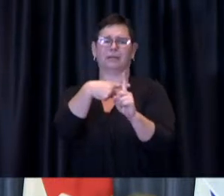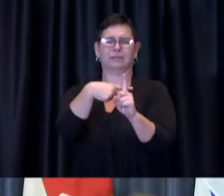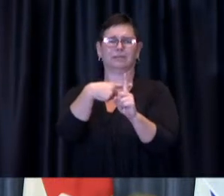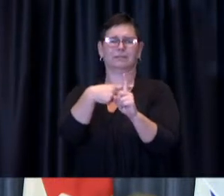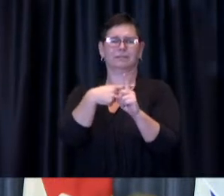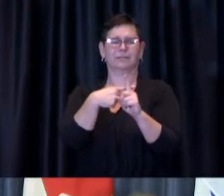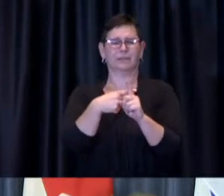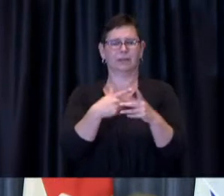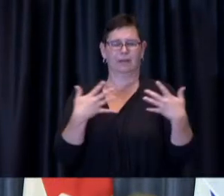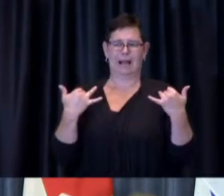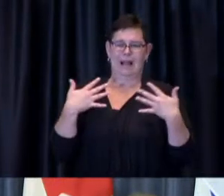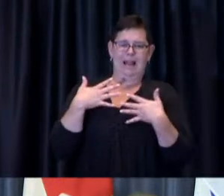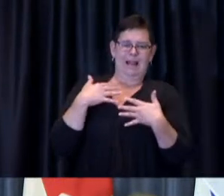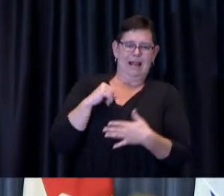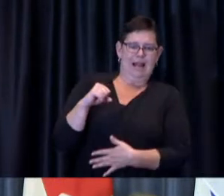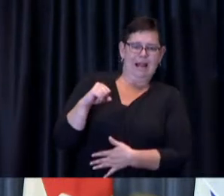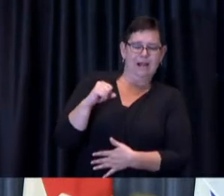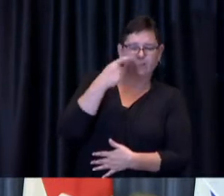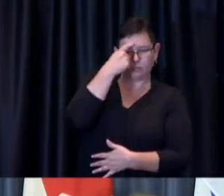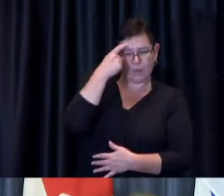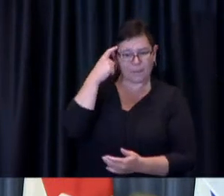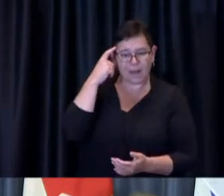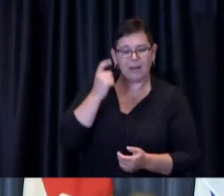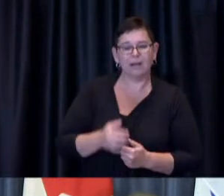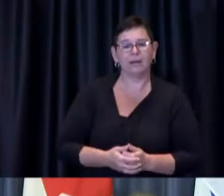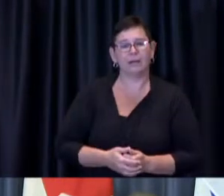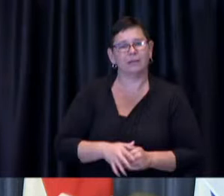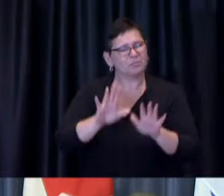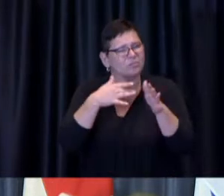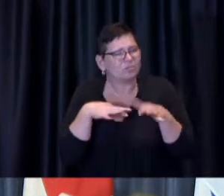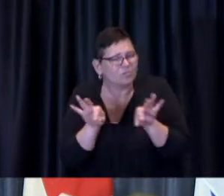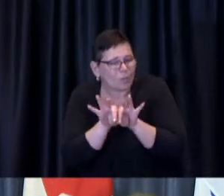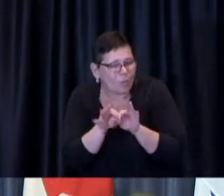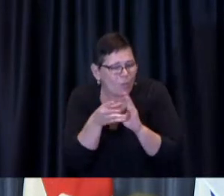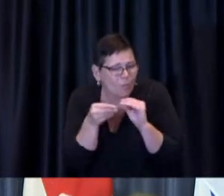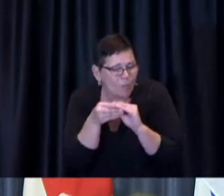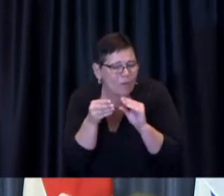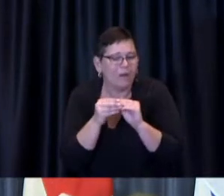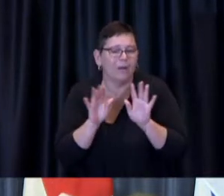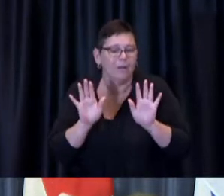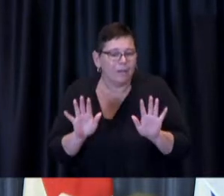point I will make is that for some people there are very practical considerations or concerns